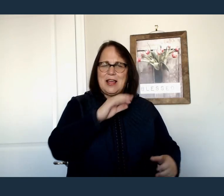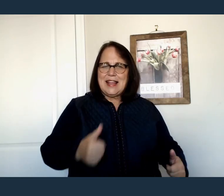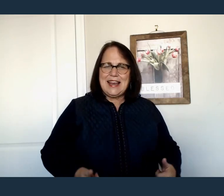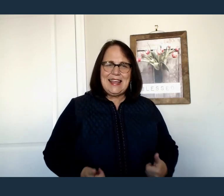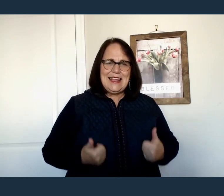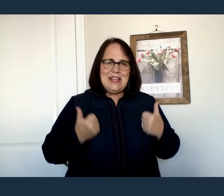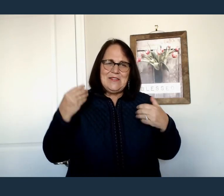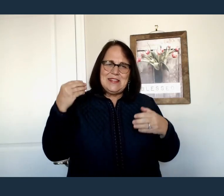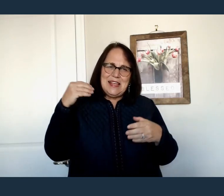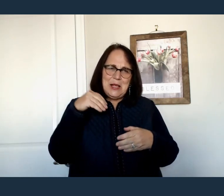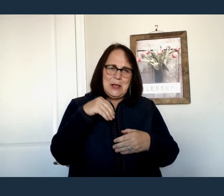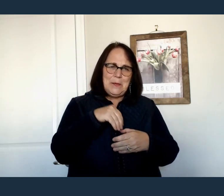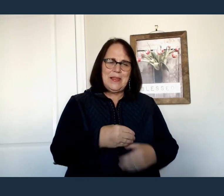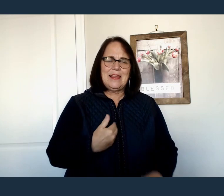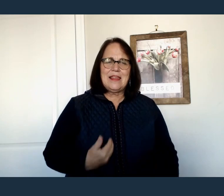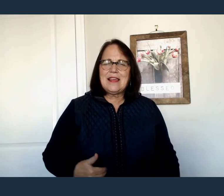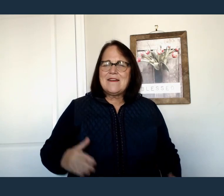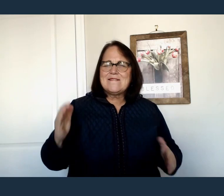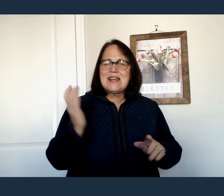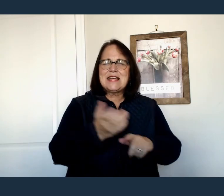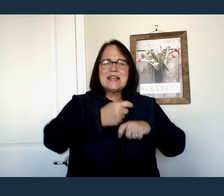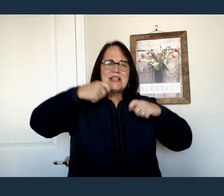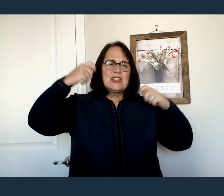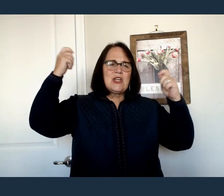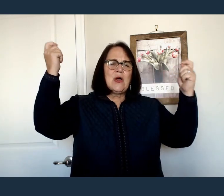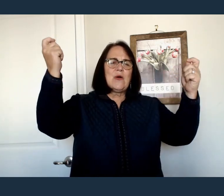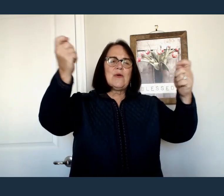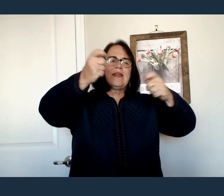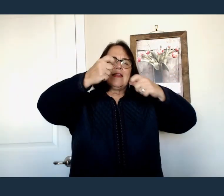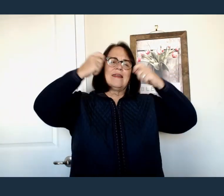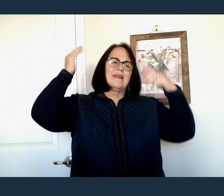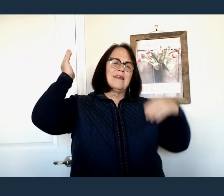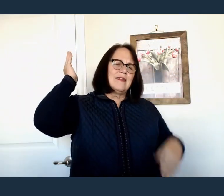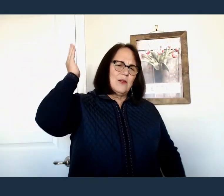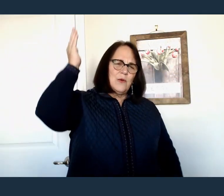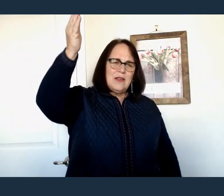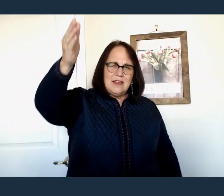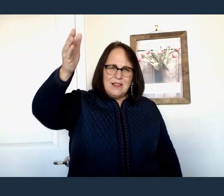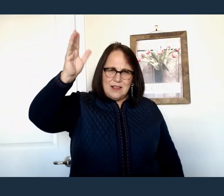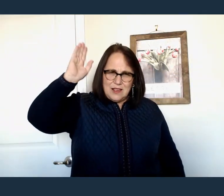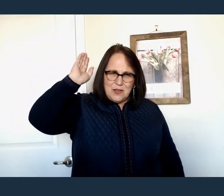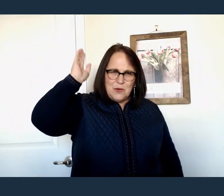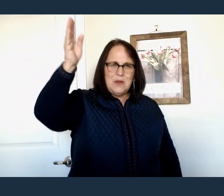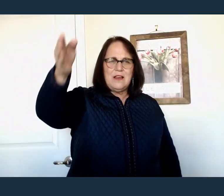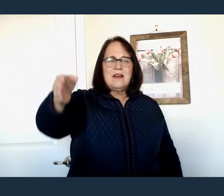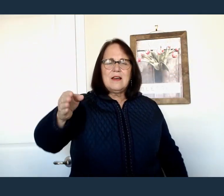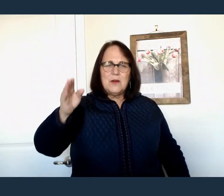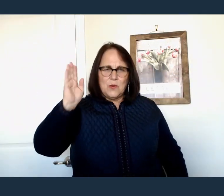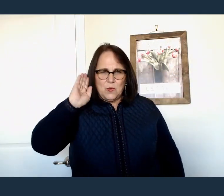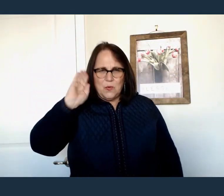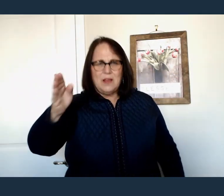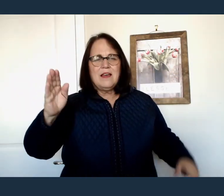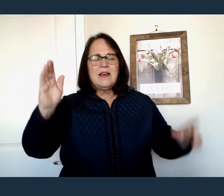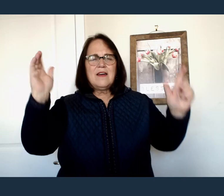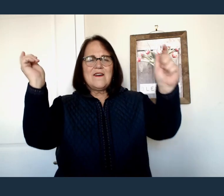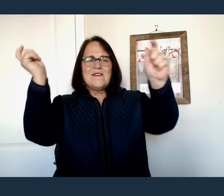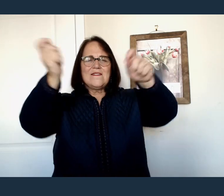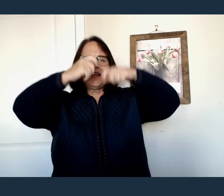Your Spirit lives within me My victory, My victory